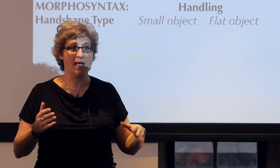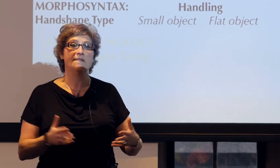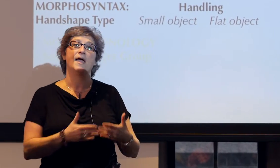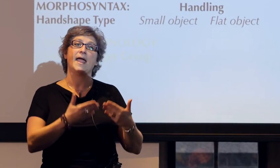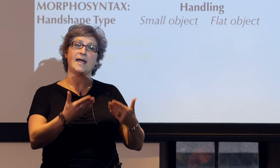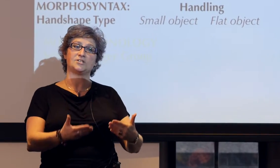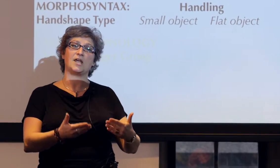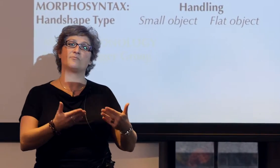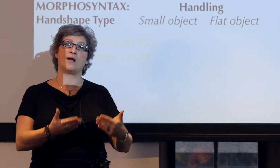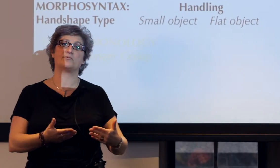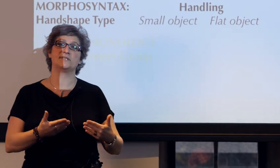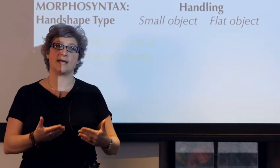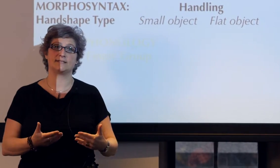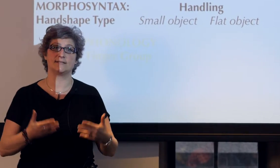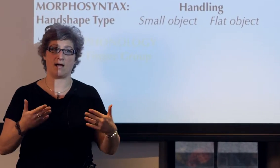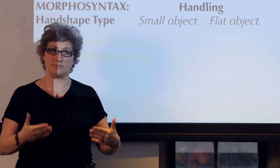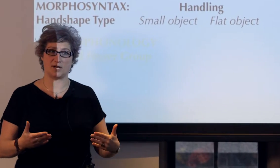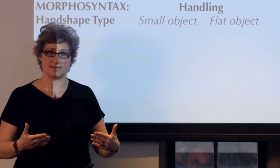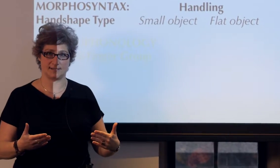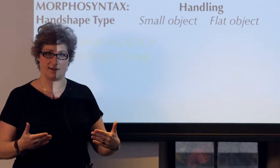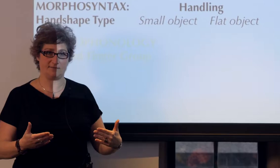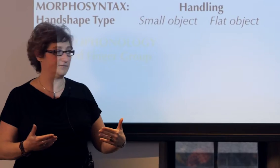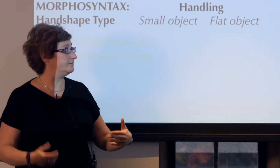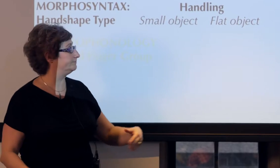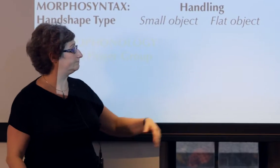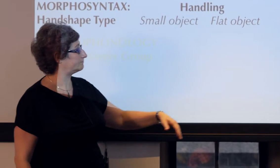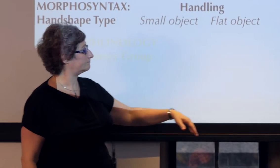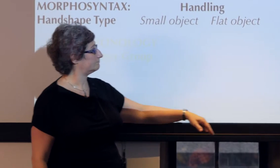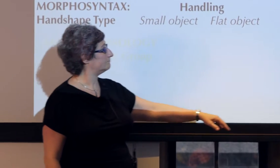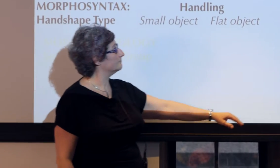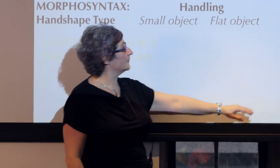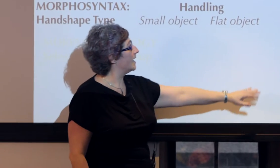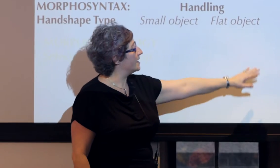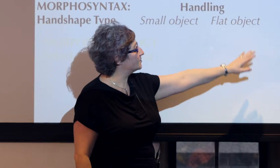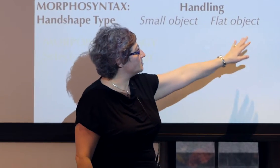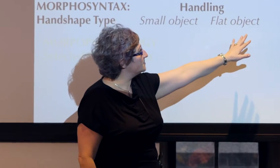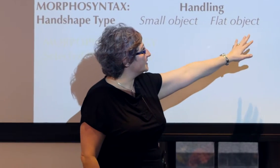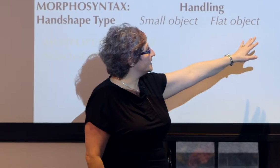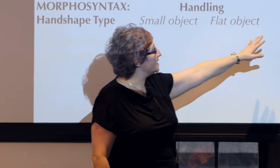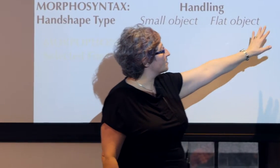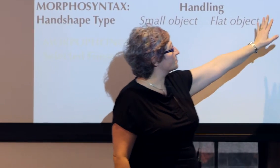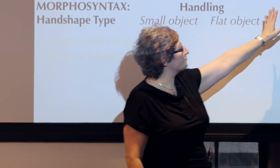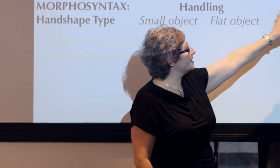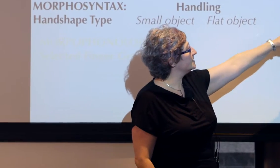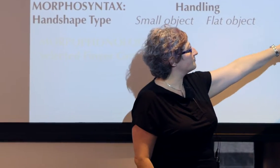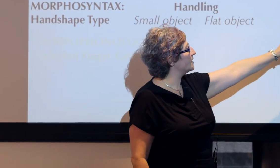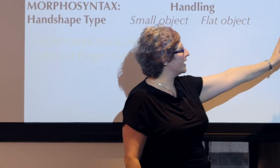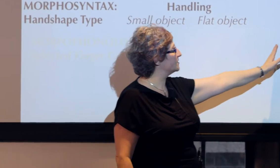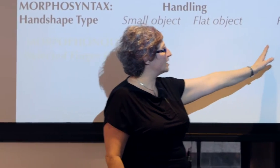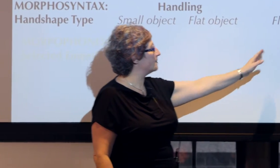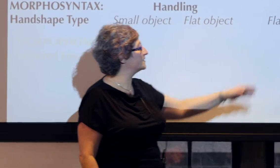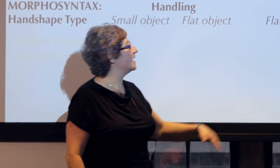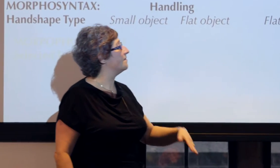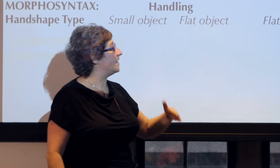the handshape represents the object itself. And so you see here, three different handshapes